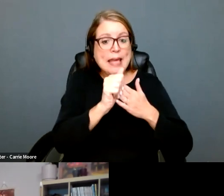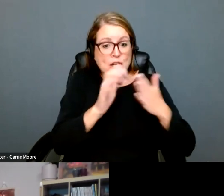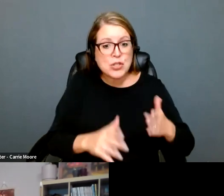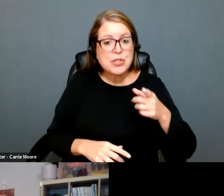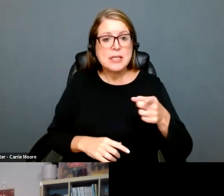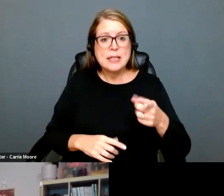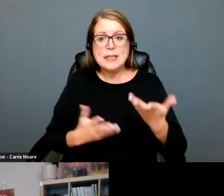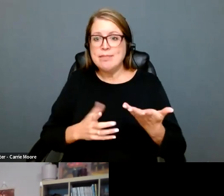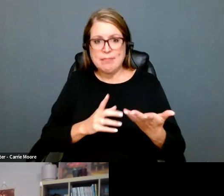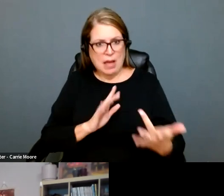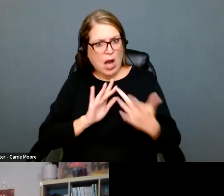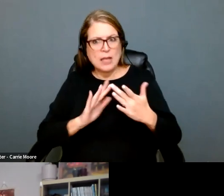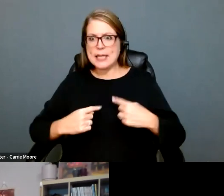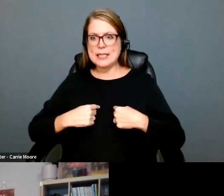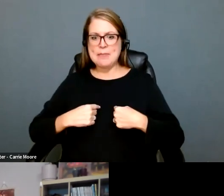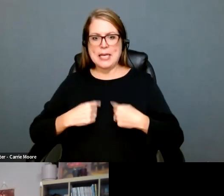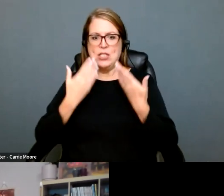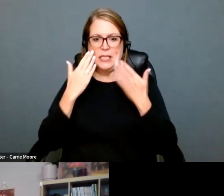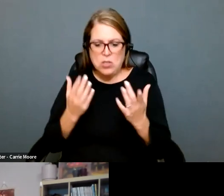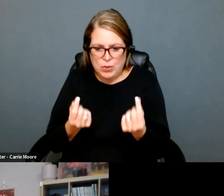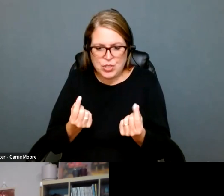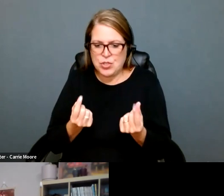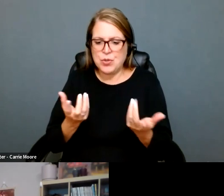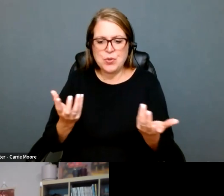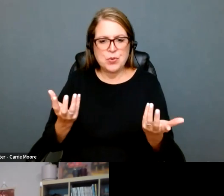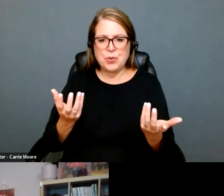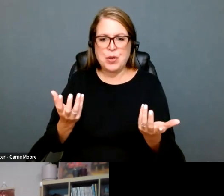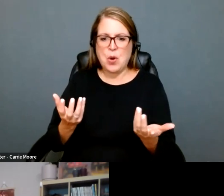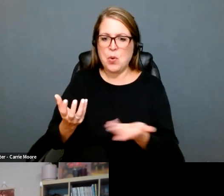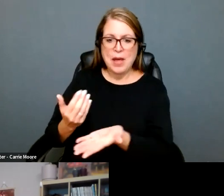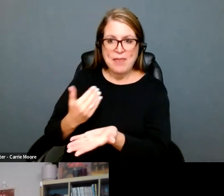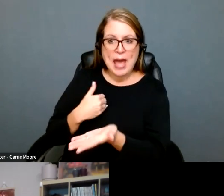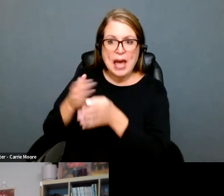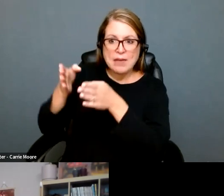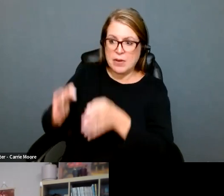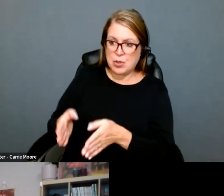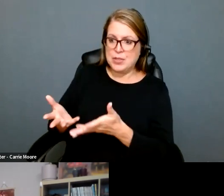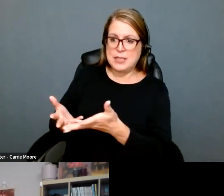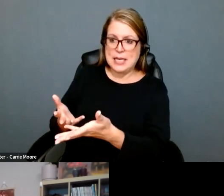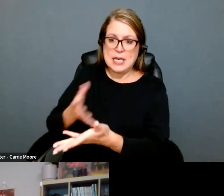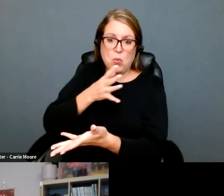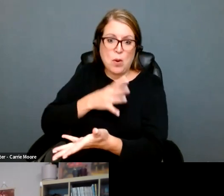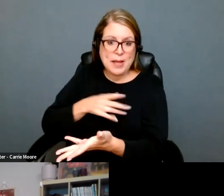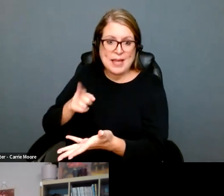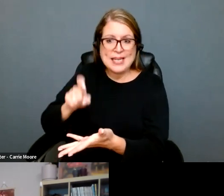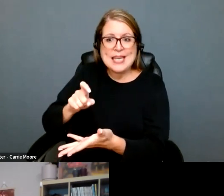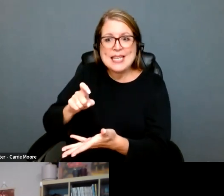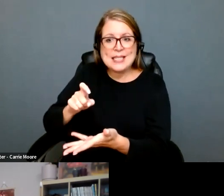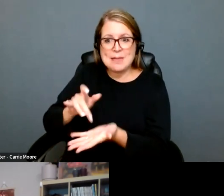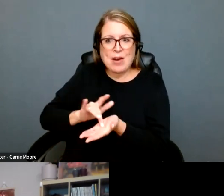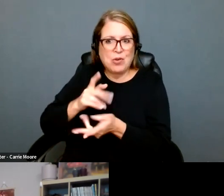counsel someone, you know, who has -- who is considering, you know, leaving the state to get the care that they